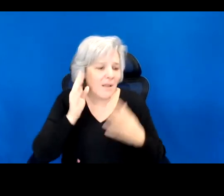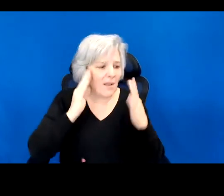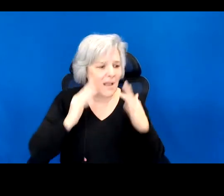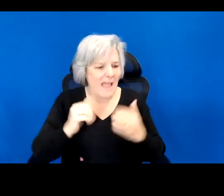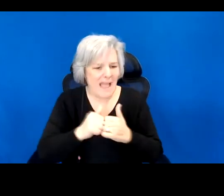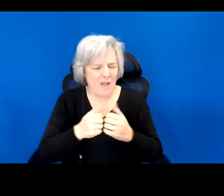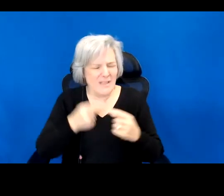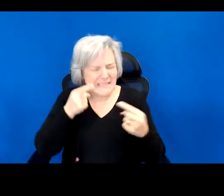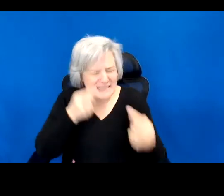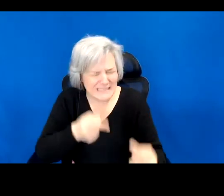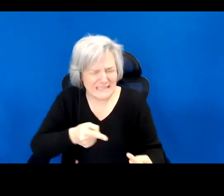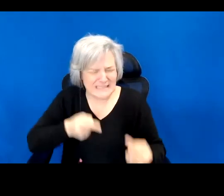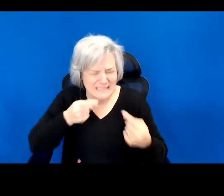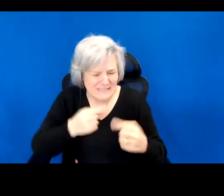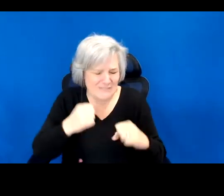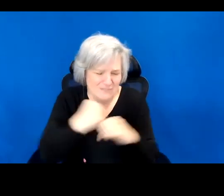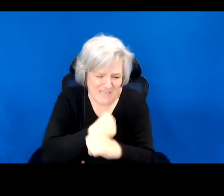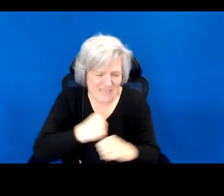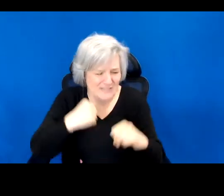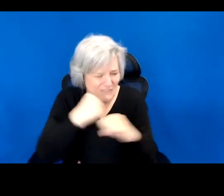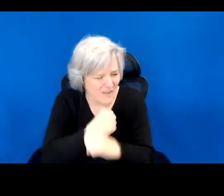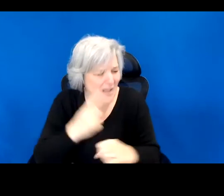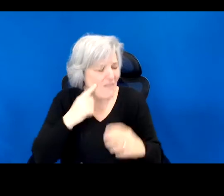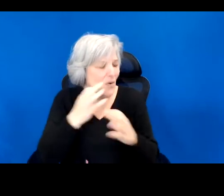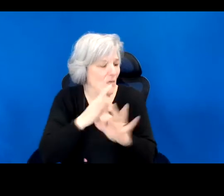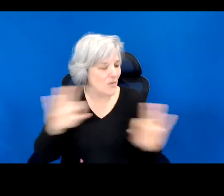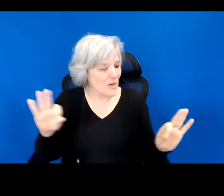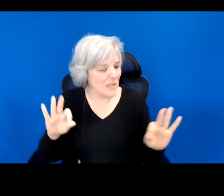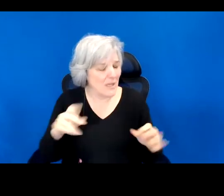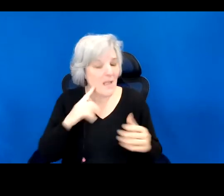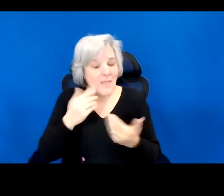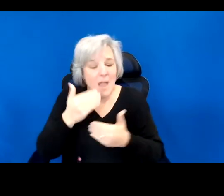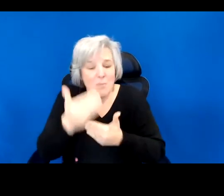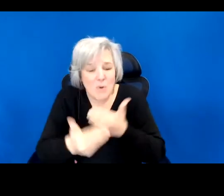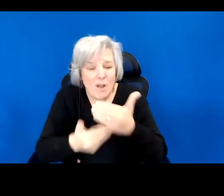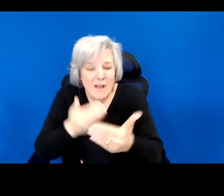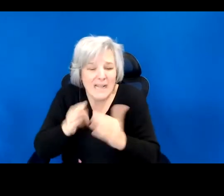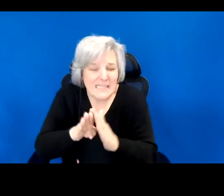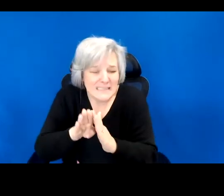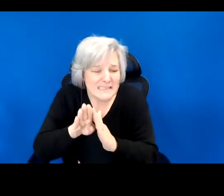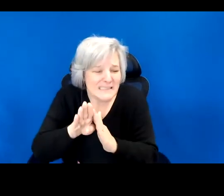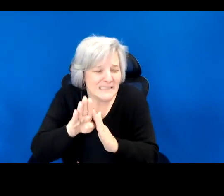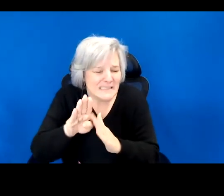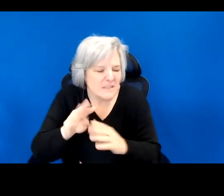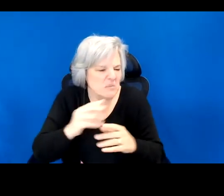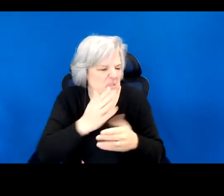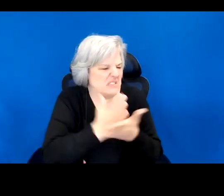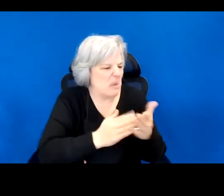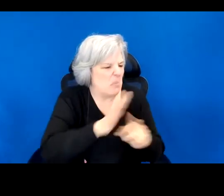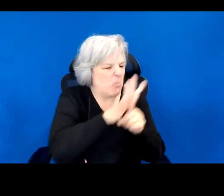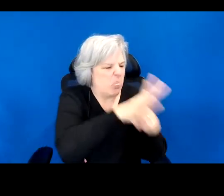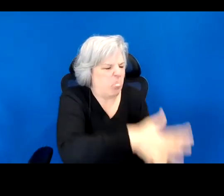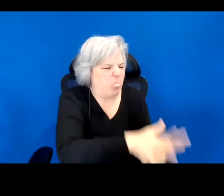How crushing the blows of European progress have been, to those subjugated to its force.